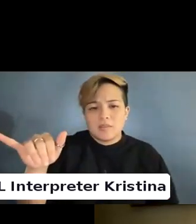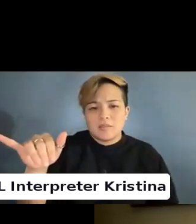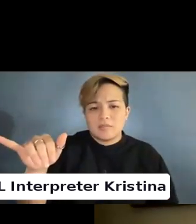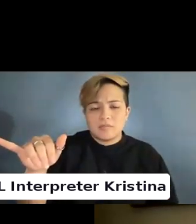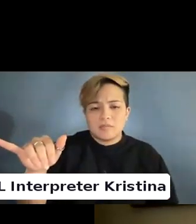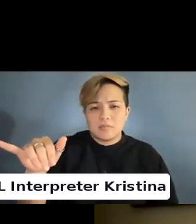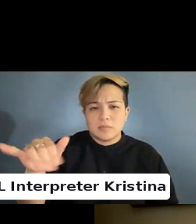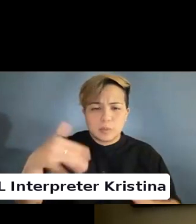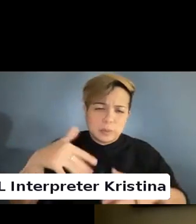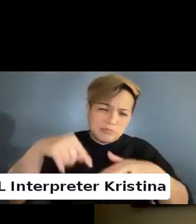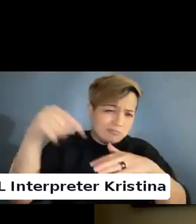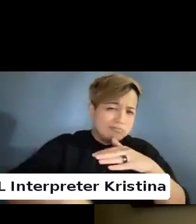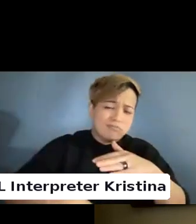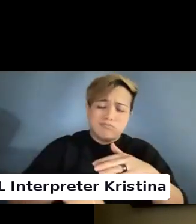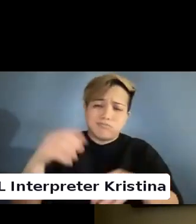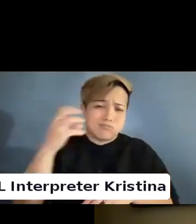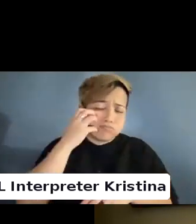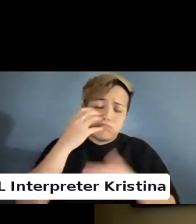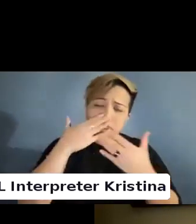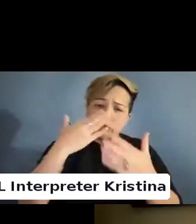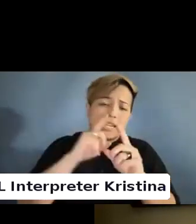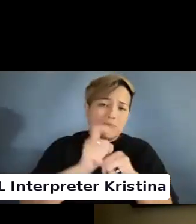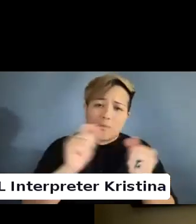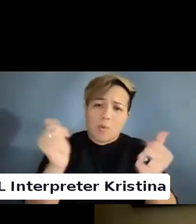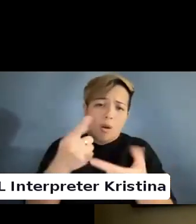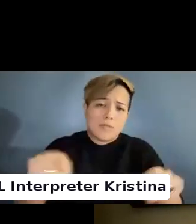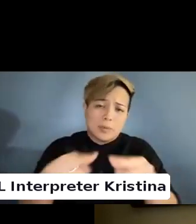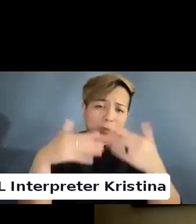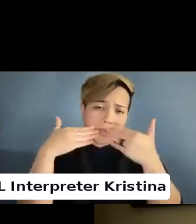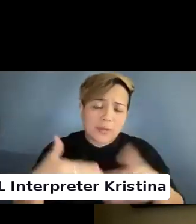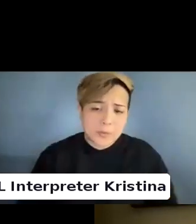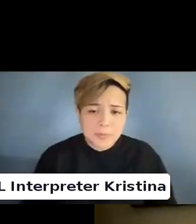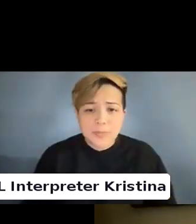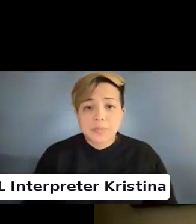Robust answer all of you.